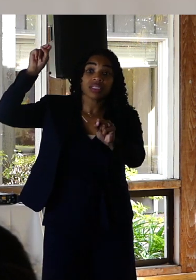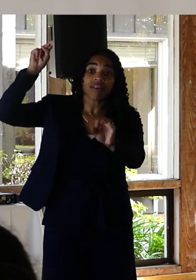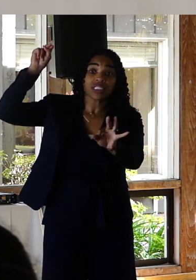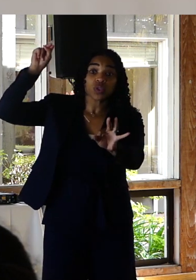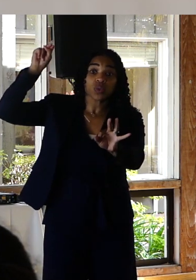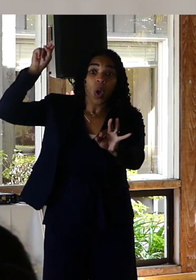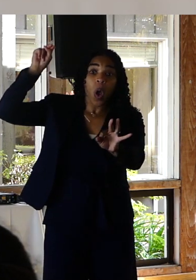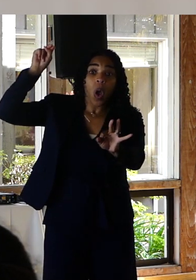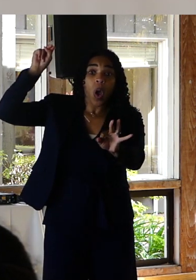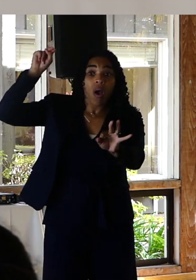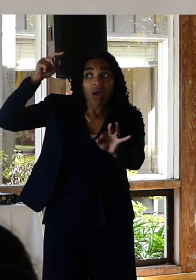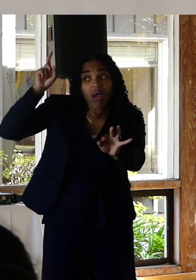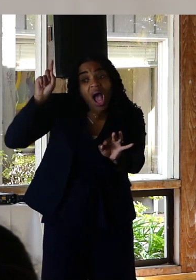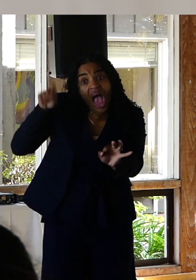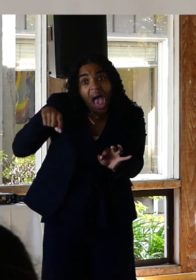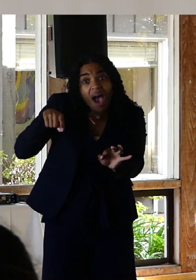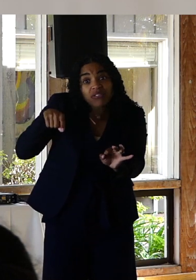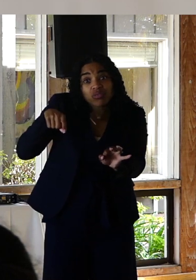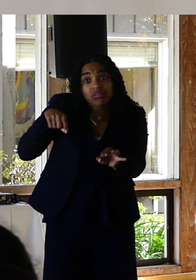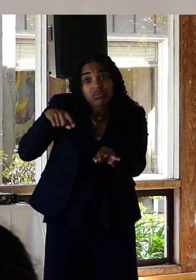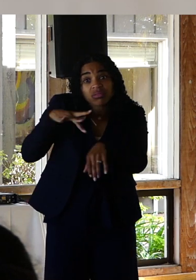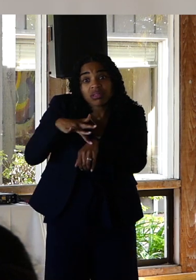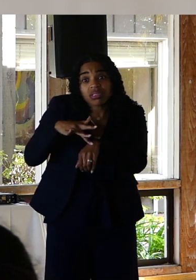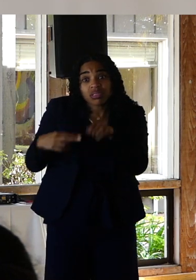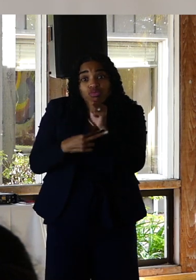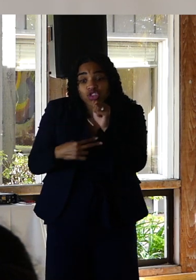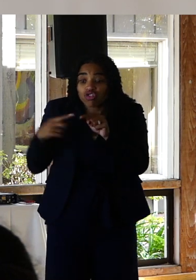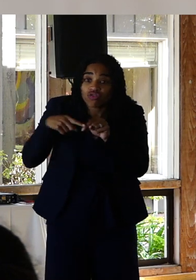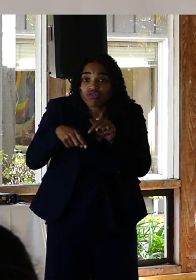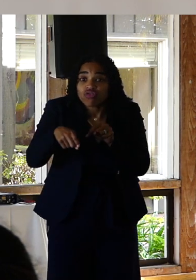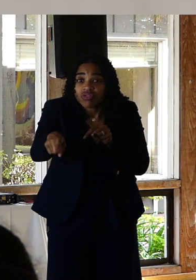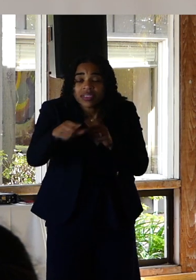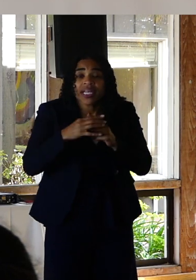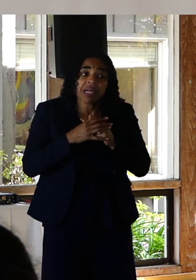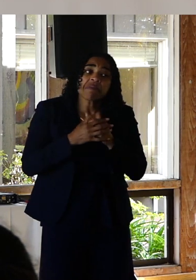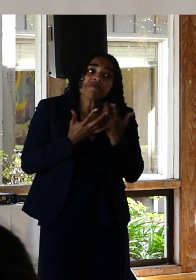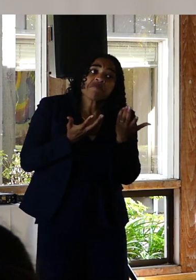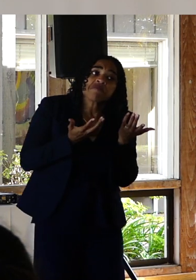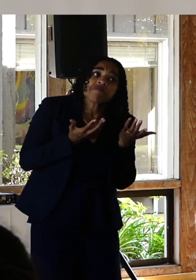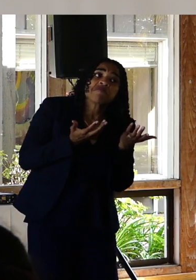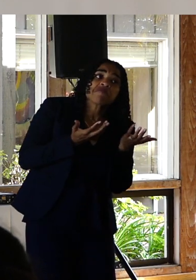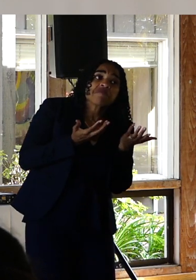get into the main part of the city and that is the bridge. I went to San Francisco.